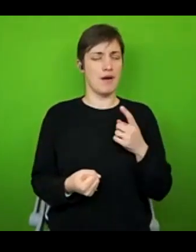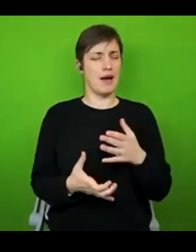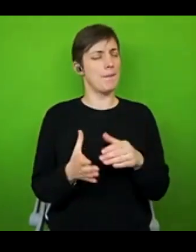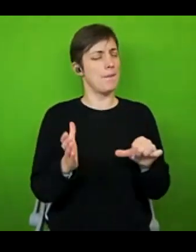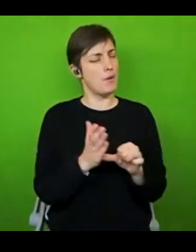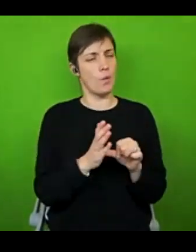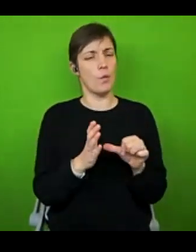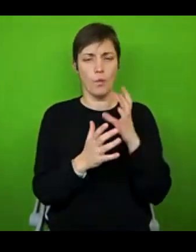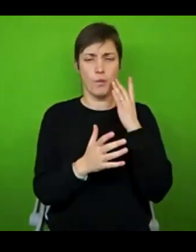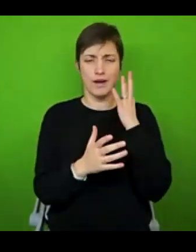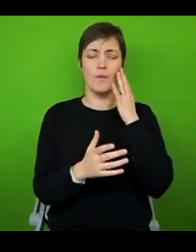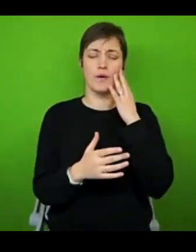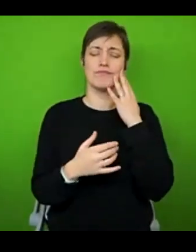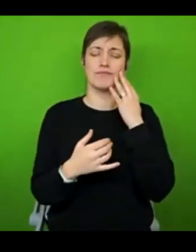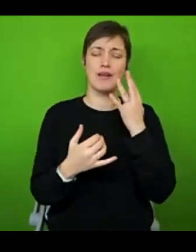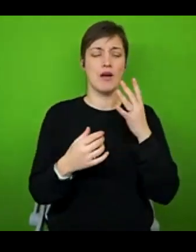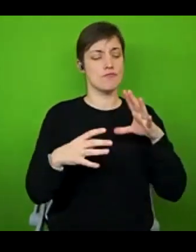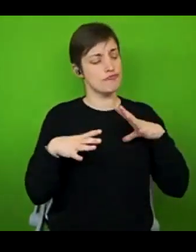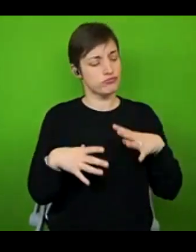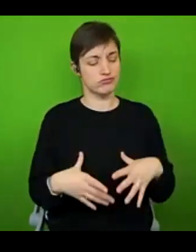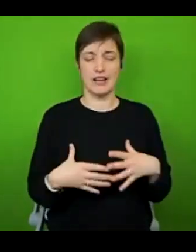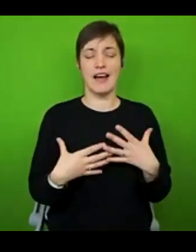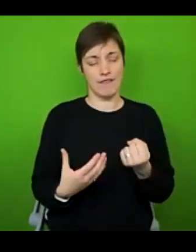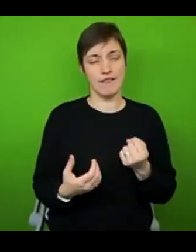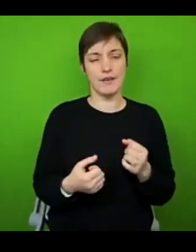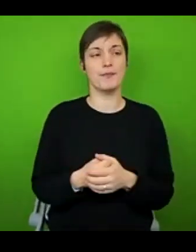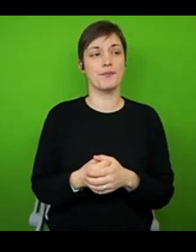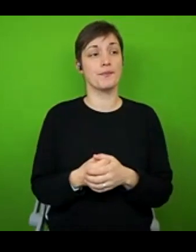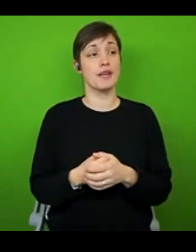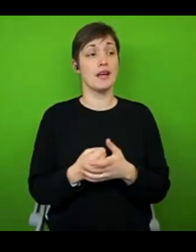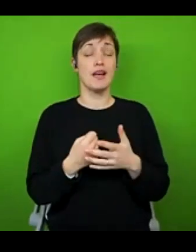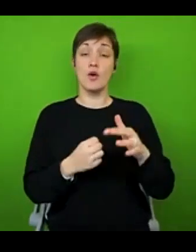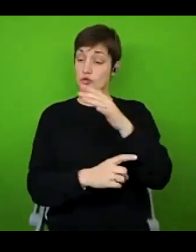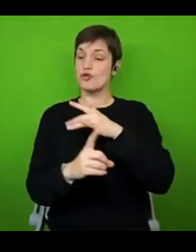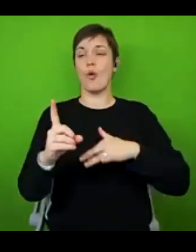So it's a bit of a double whammy with socialising when you have things like fatigue, because on the one hand, it